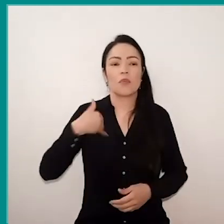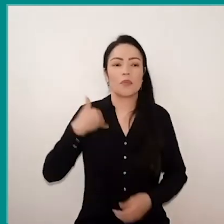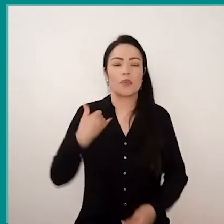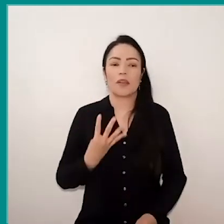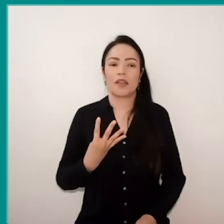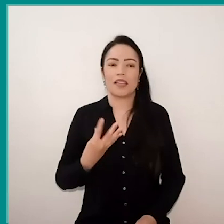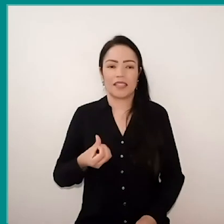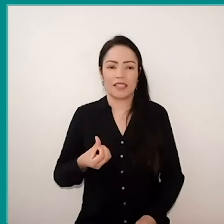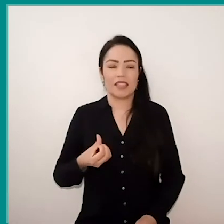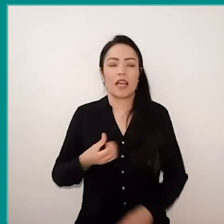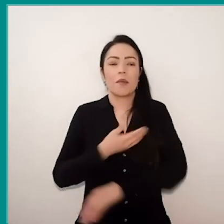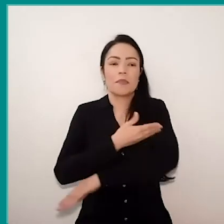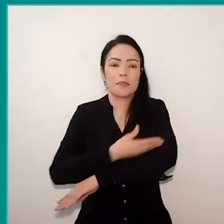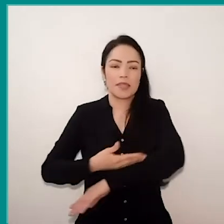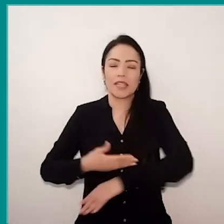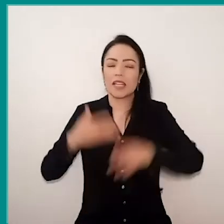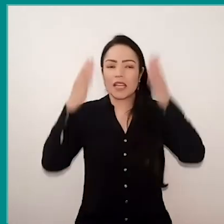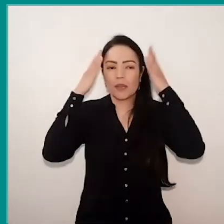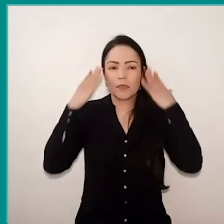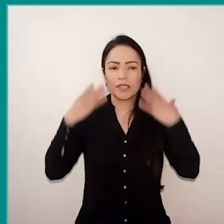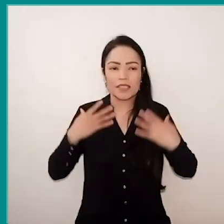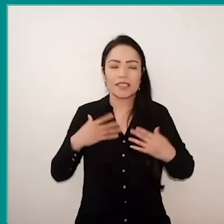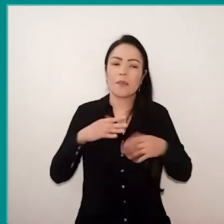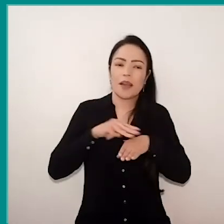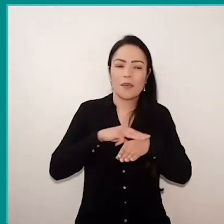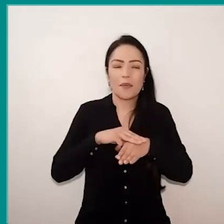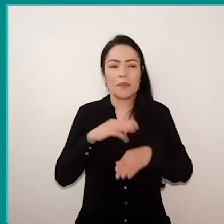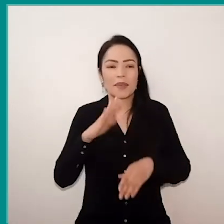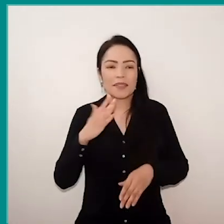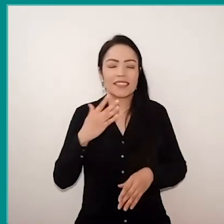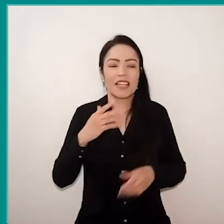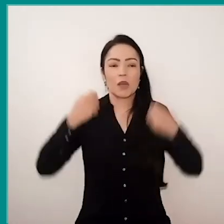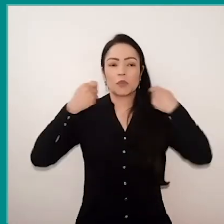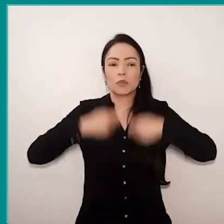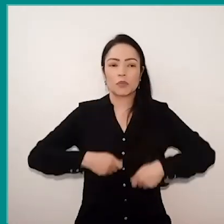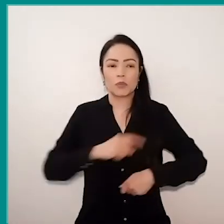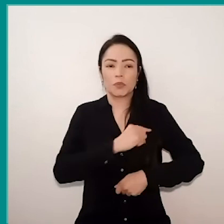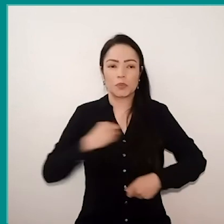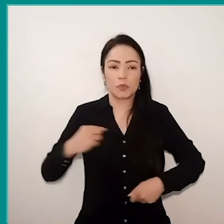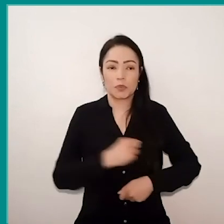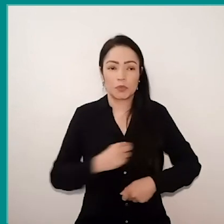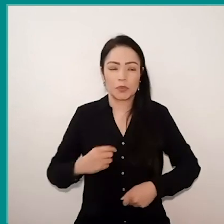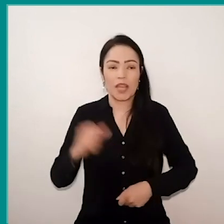I'm white, I have hair and brown eyes, I'm wearing a shirt blue and white striped,